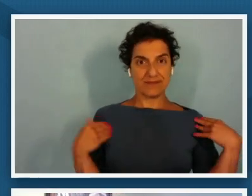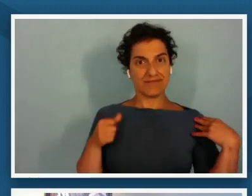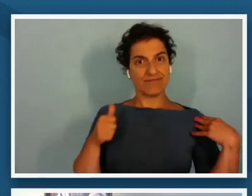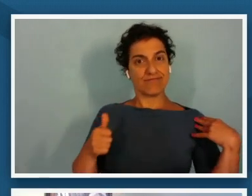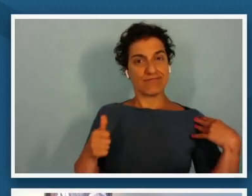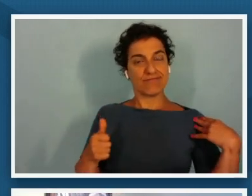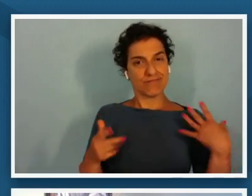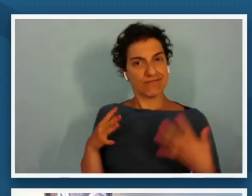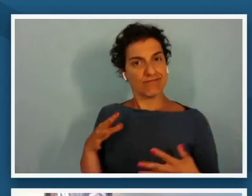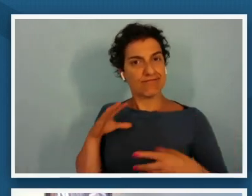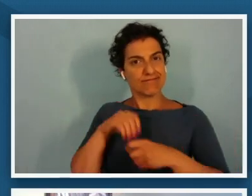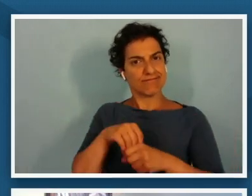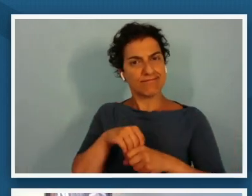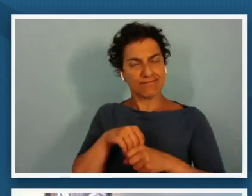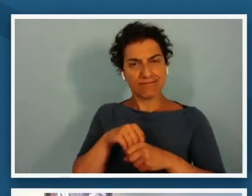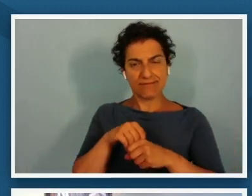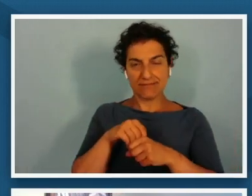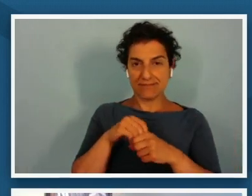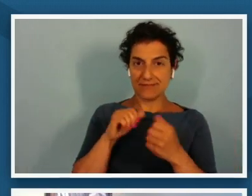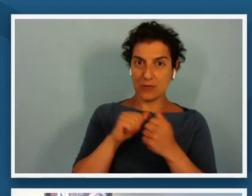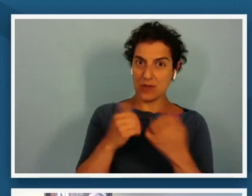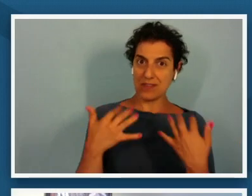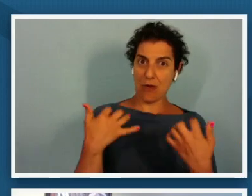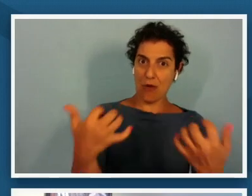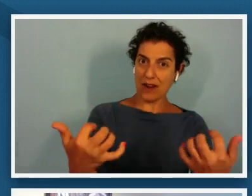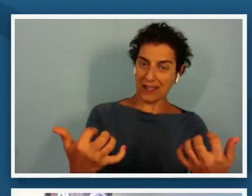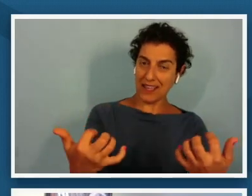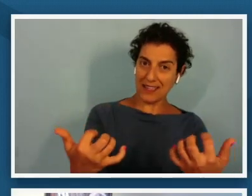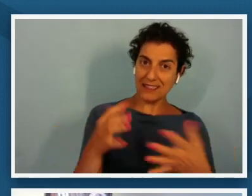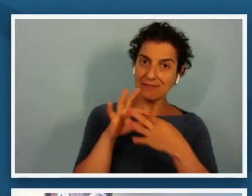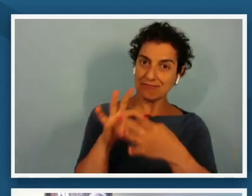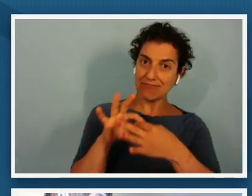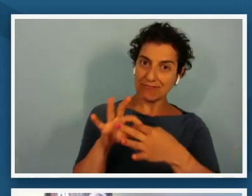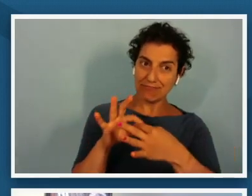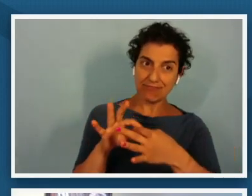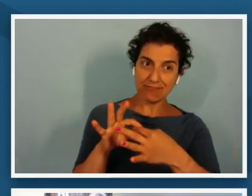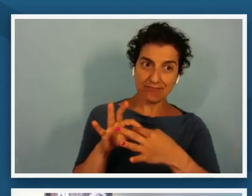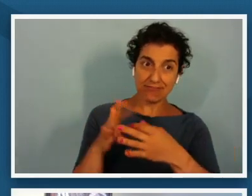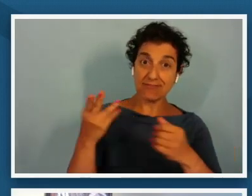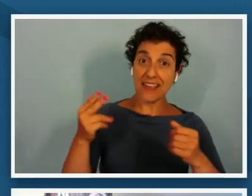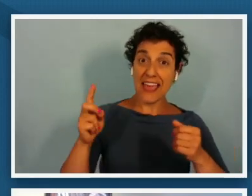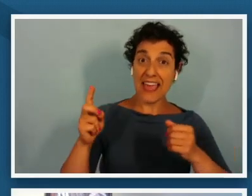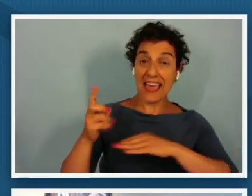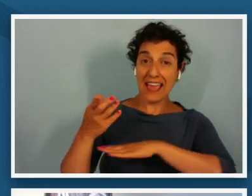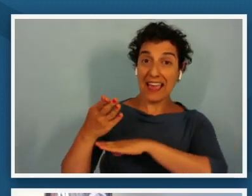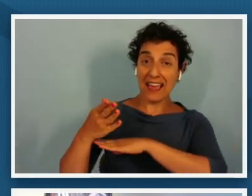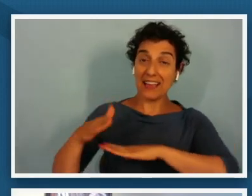with the with the audience